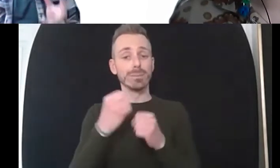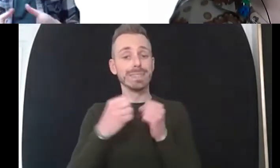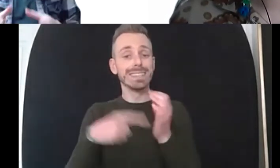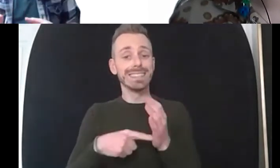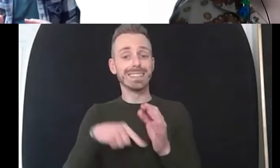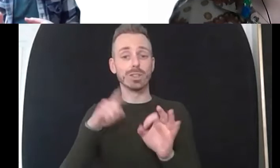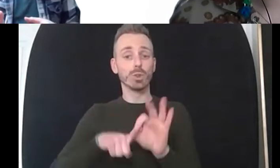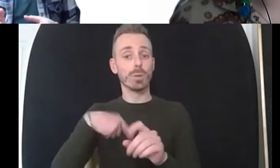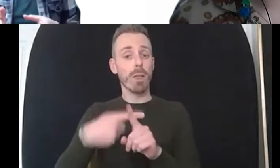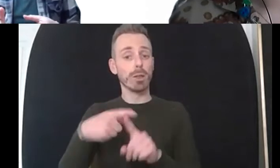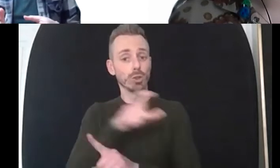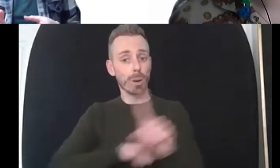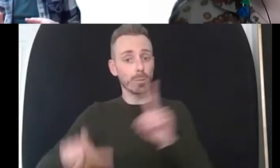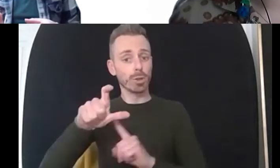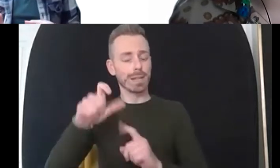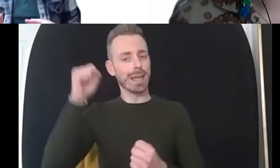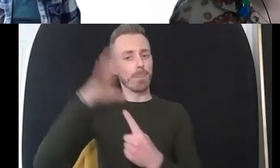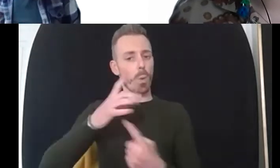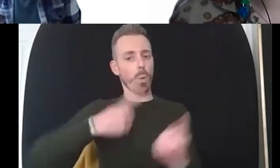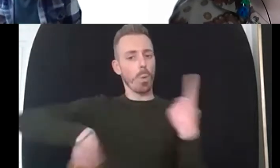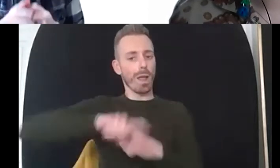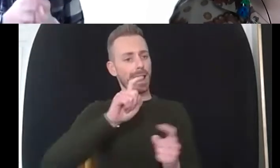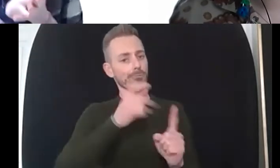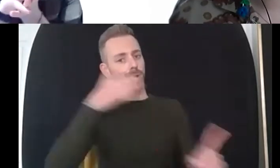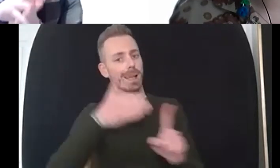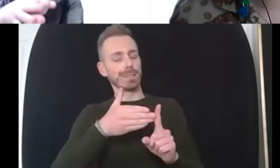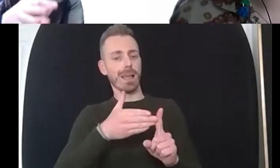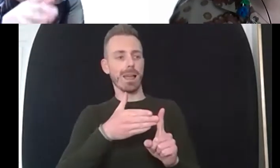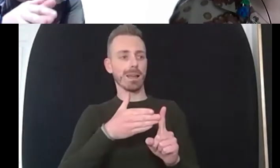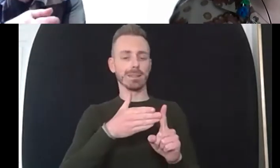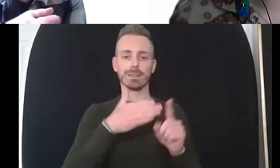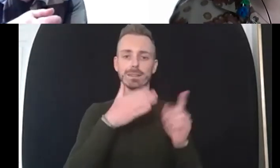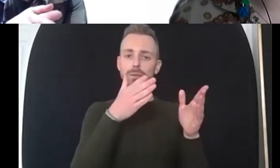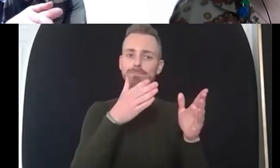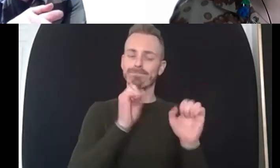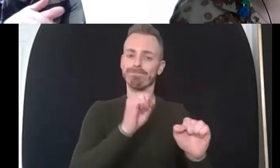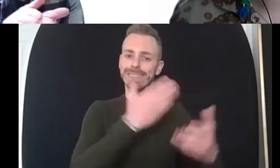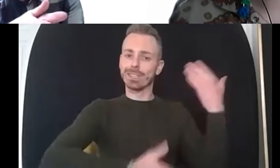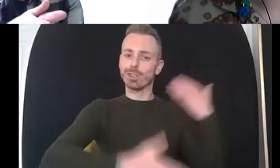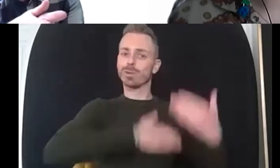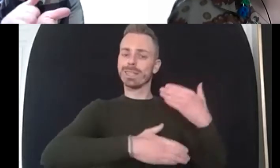community um so you know many of the people who were still there uh when i started and when the